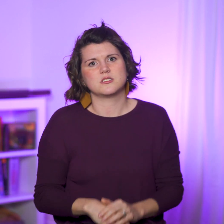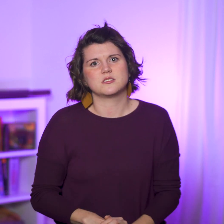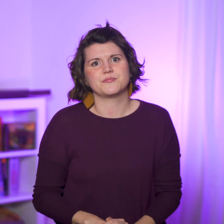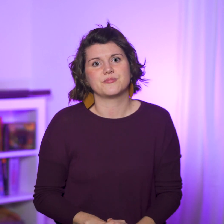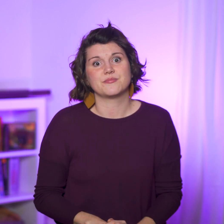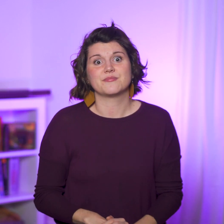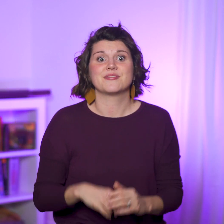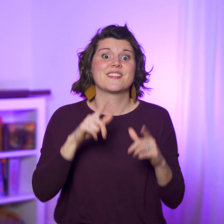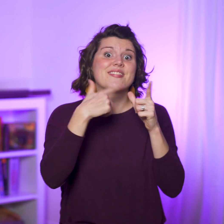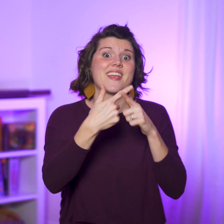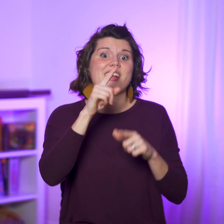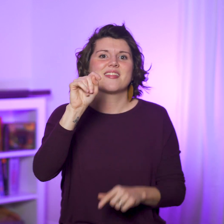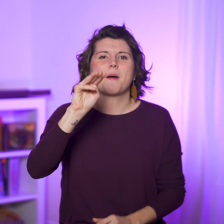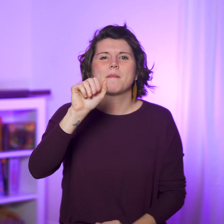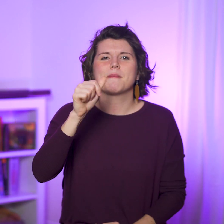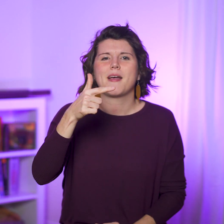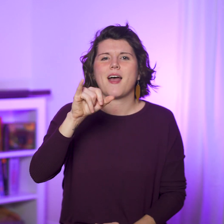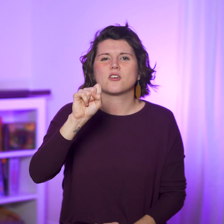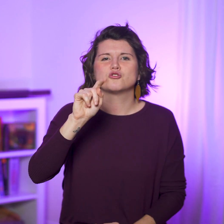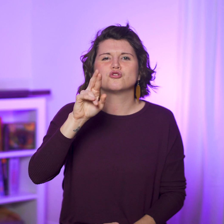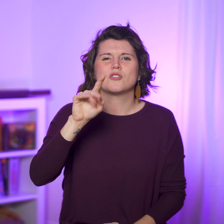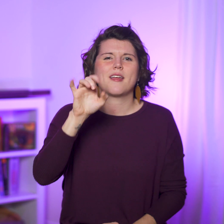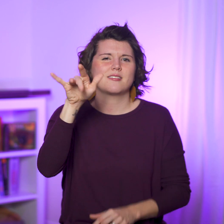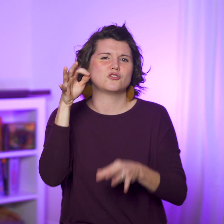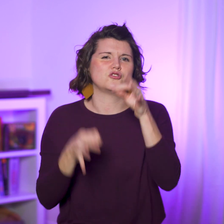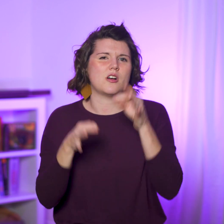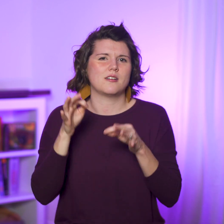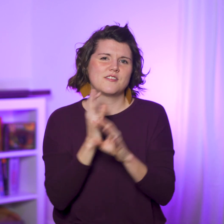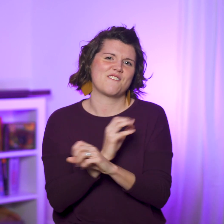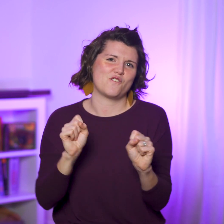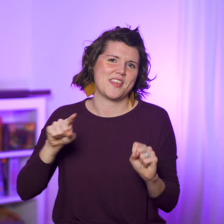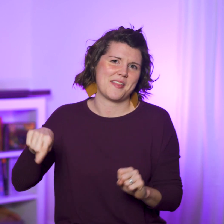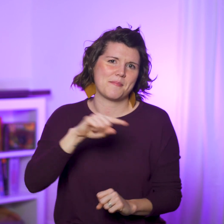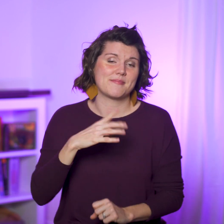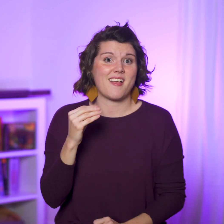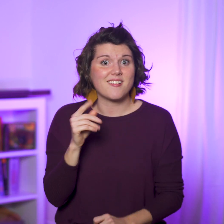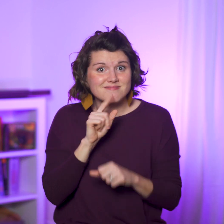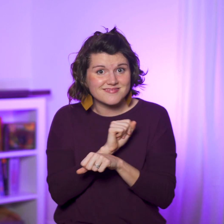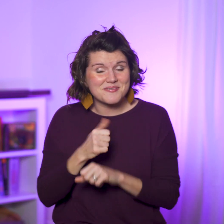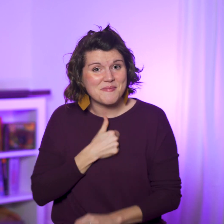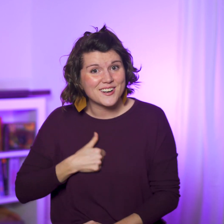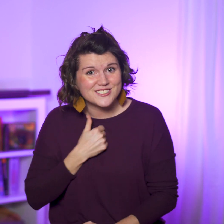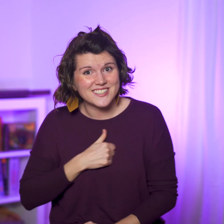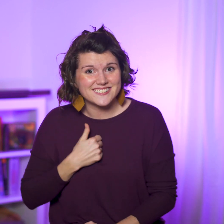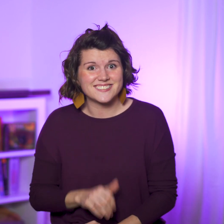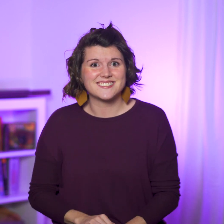Then the magistrate frees them and even apologizes!